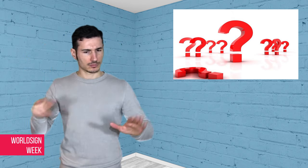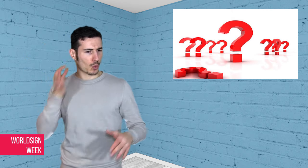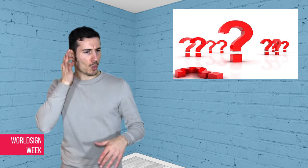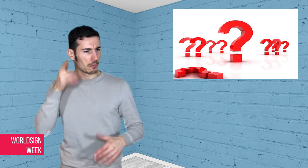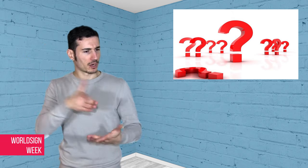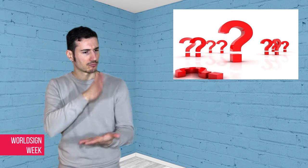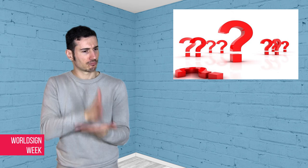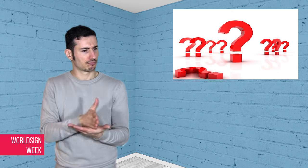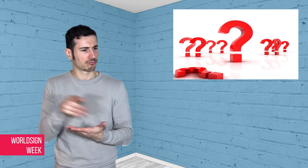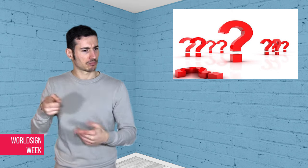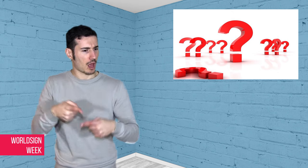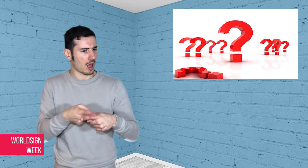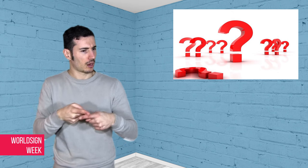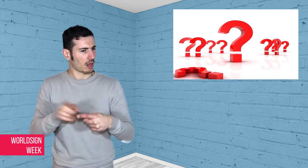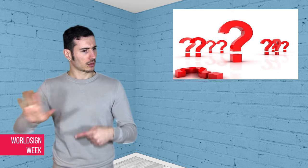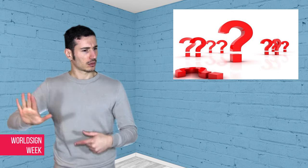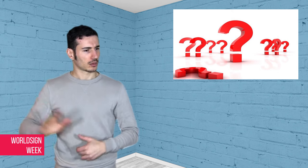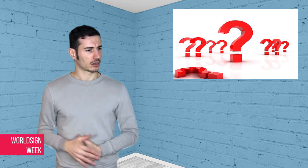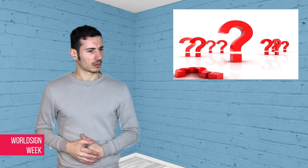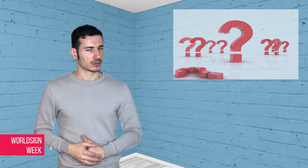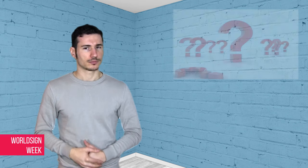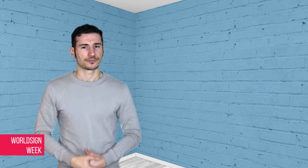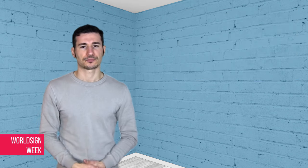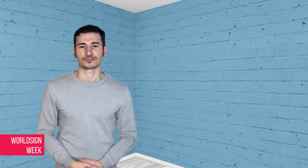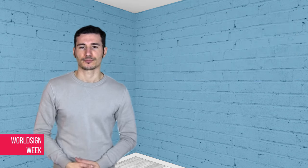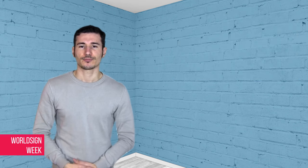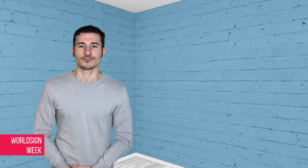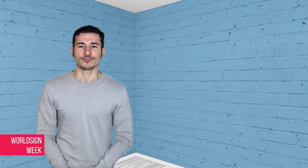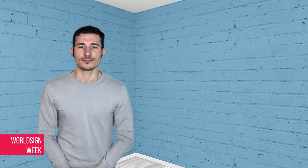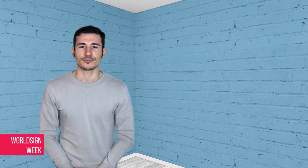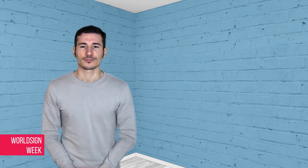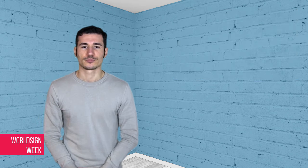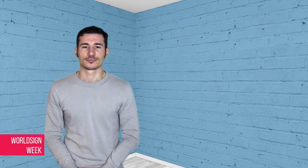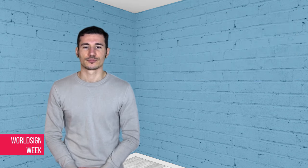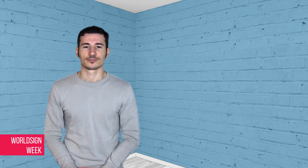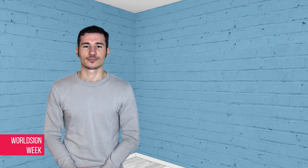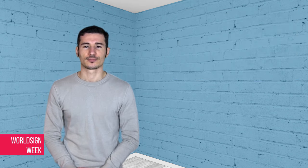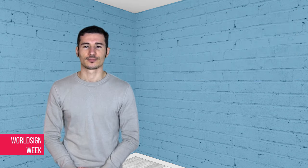the staff until she was seen by a Doctor who believed that she is English.